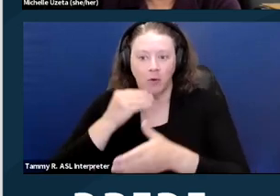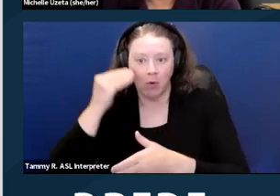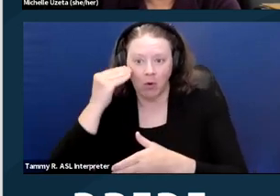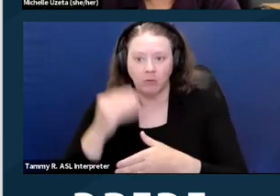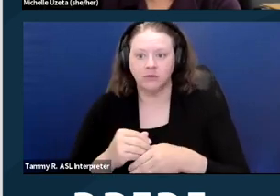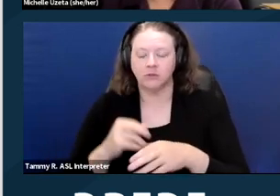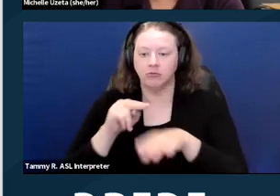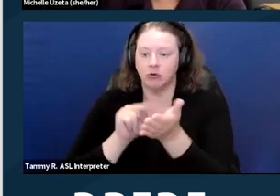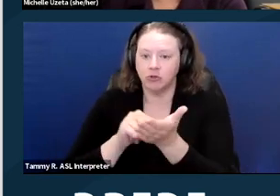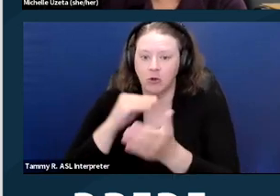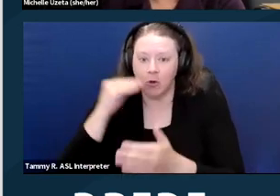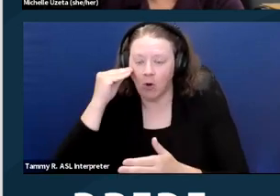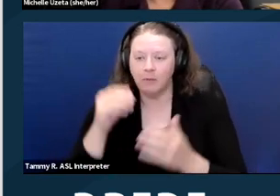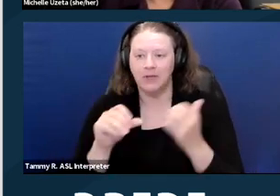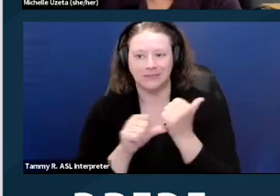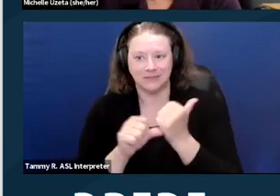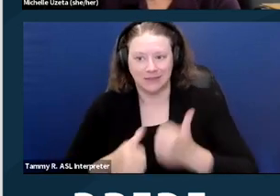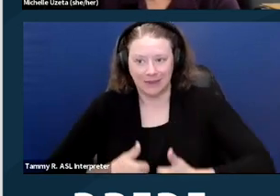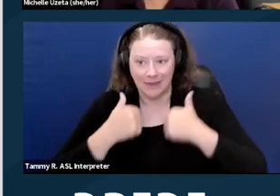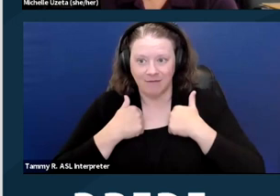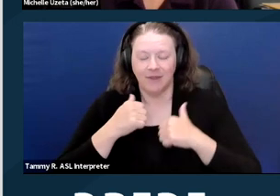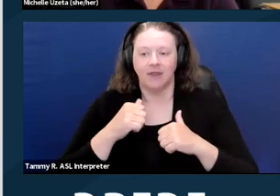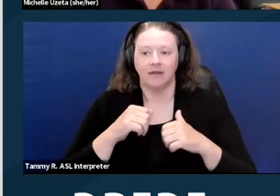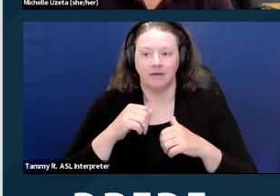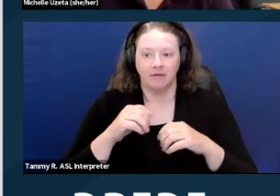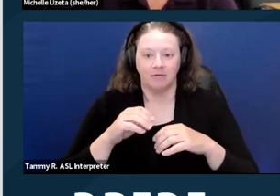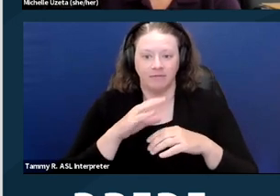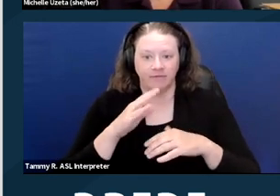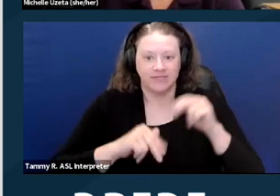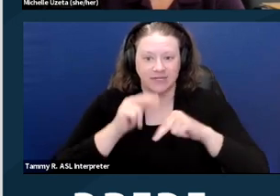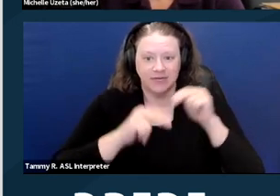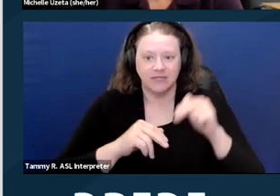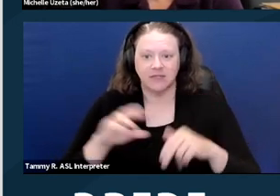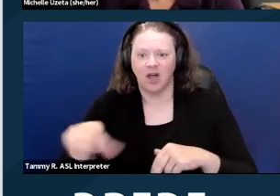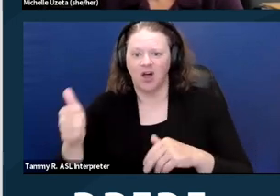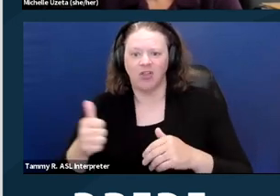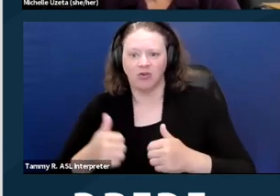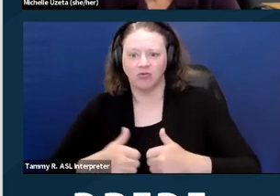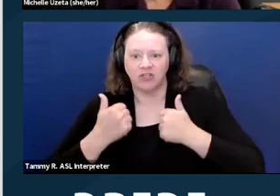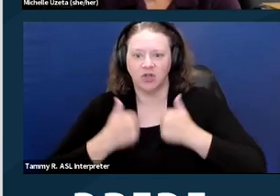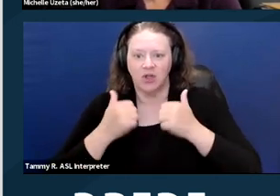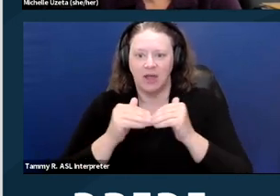other types of residential housing, and as I mentioned earlier, university housing is also covered.